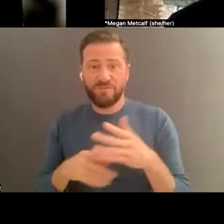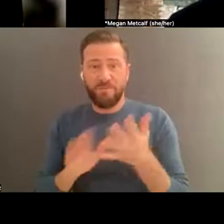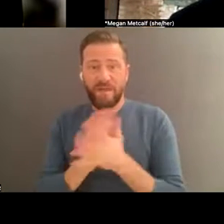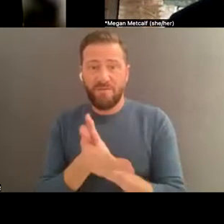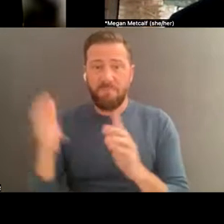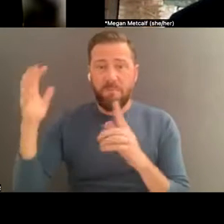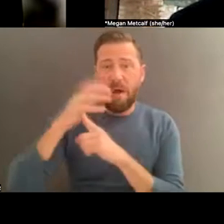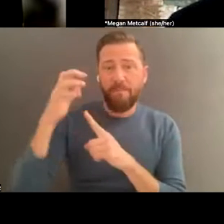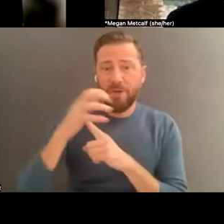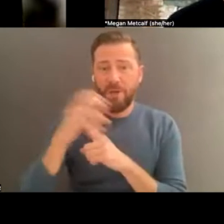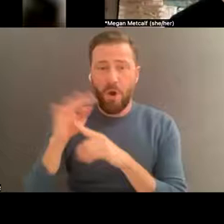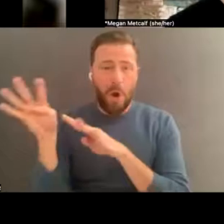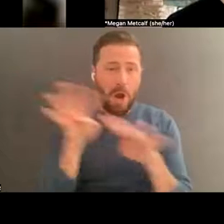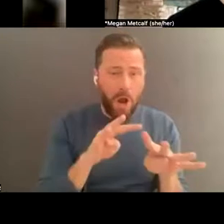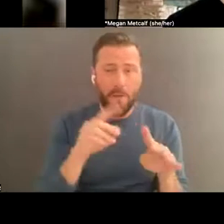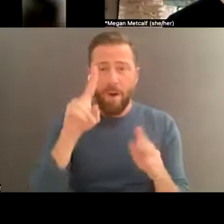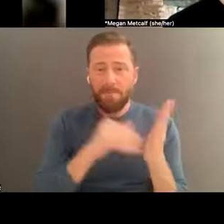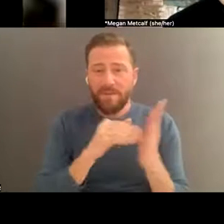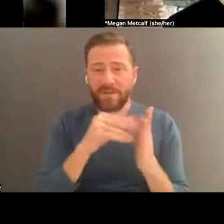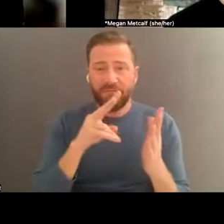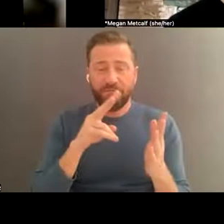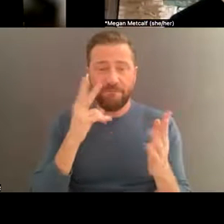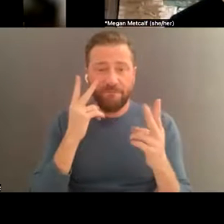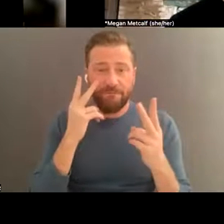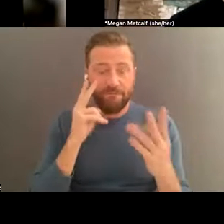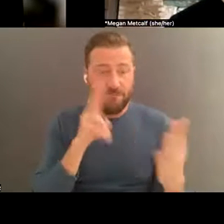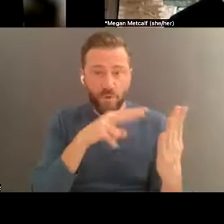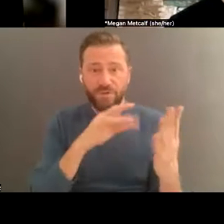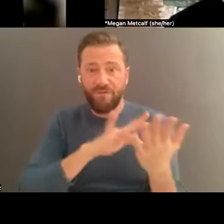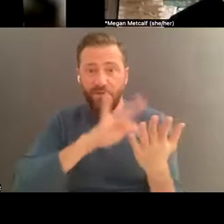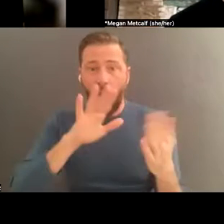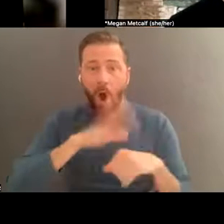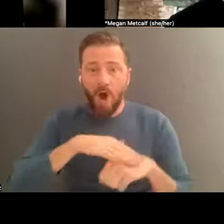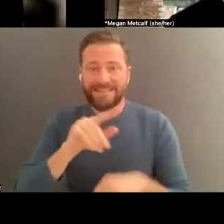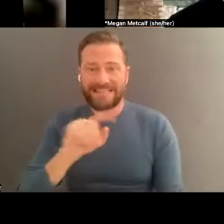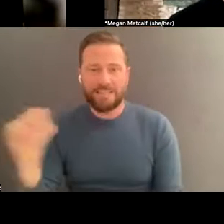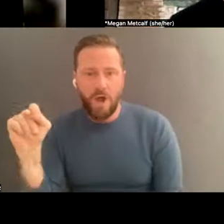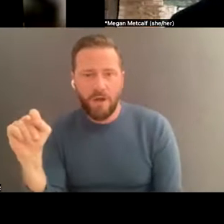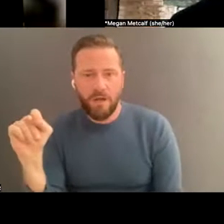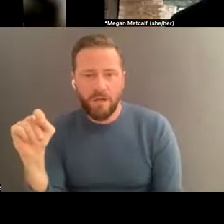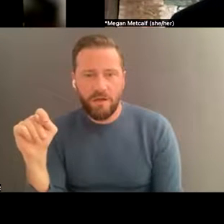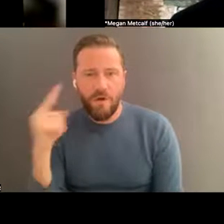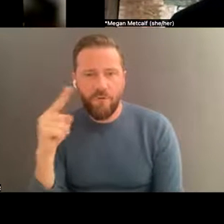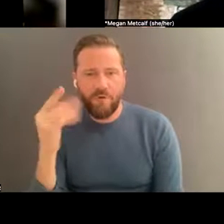million views. For 30 seconds or 15 seconds of dancing.